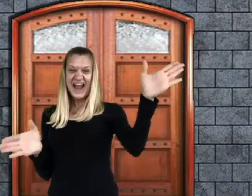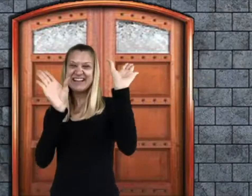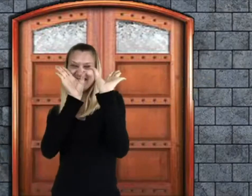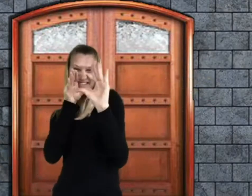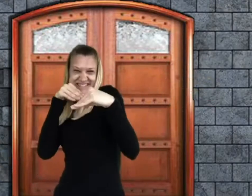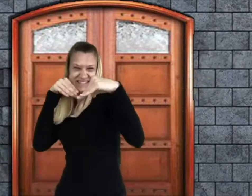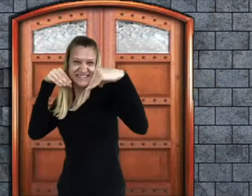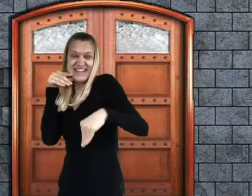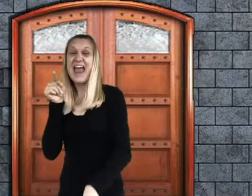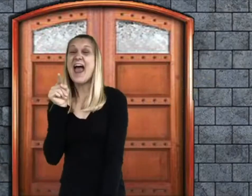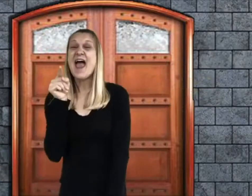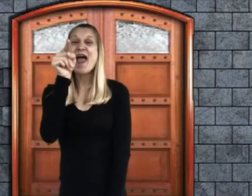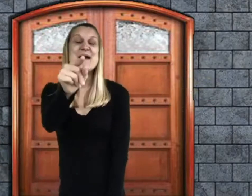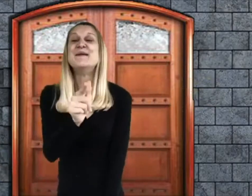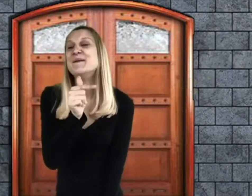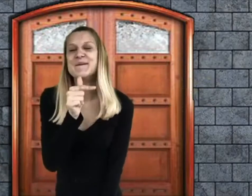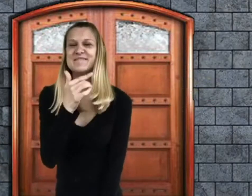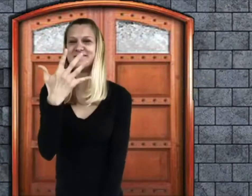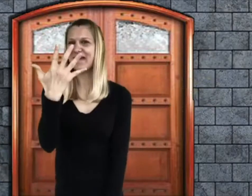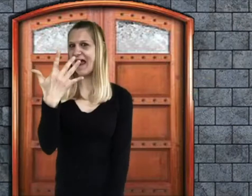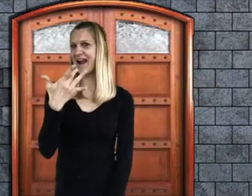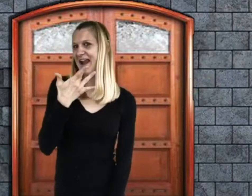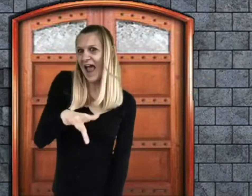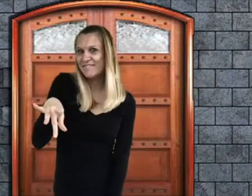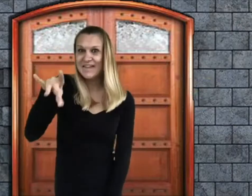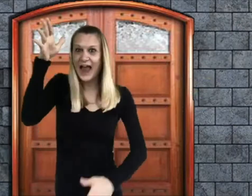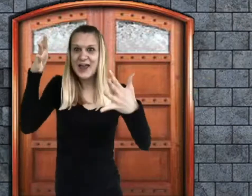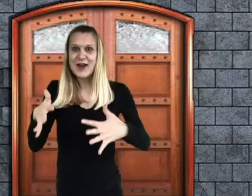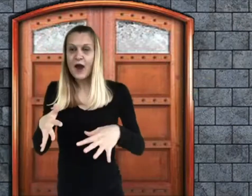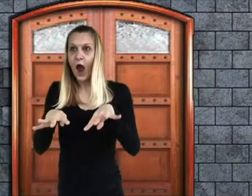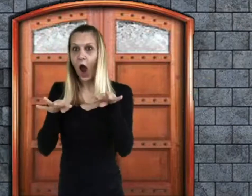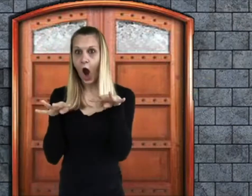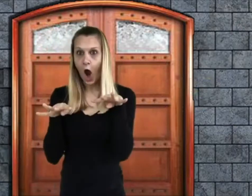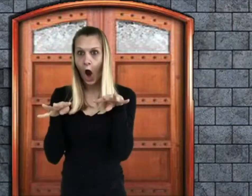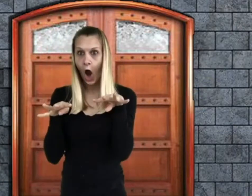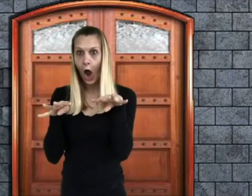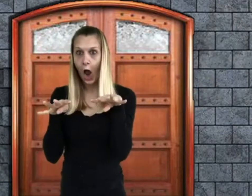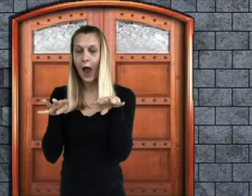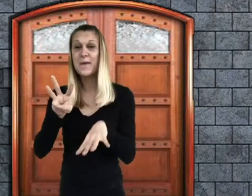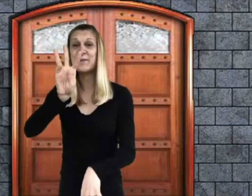and he smiled at the five children who were clustered near the gates,